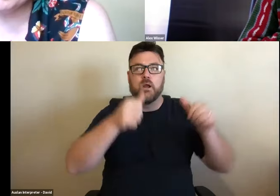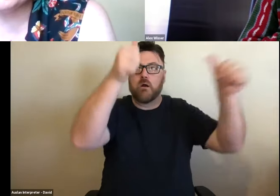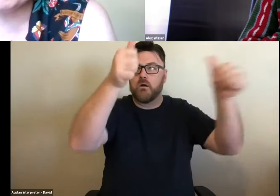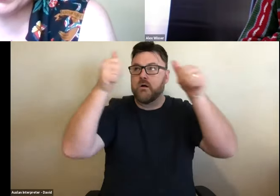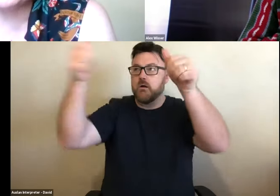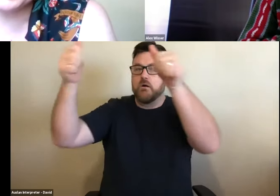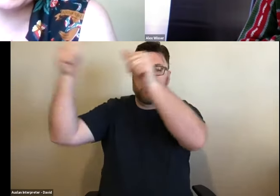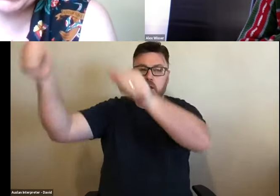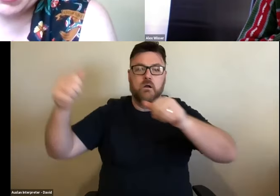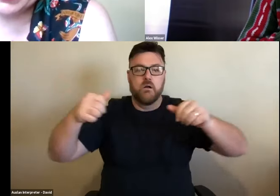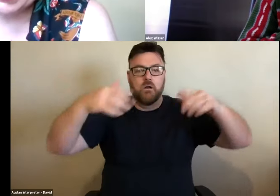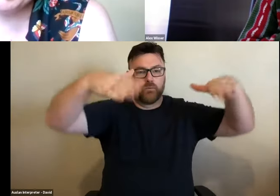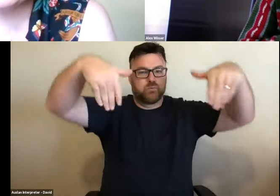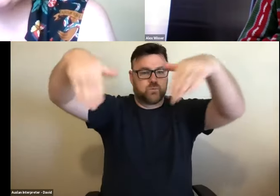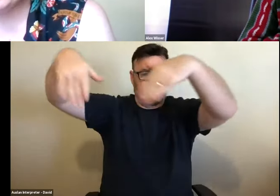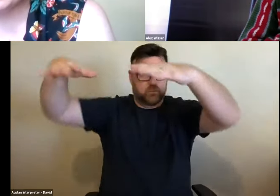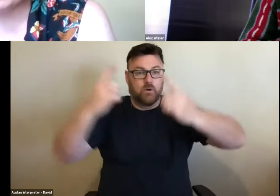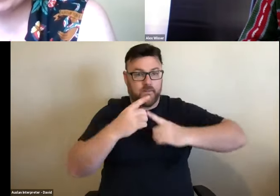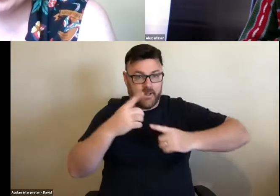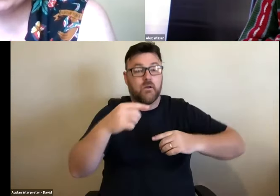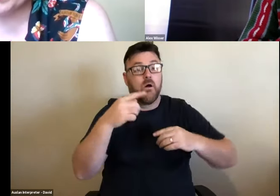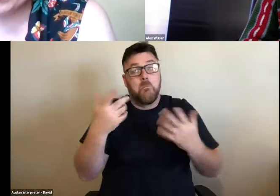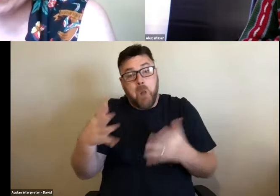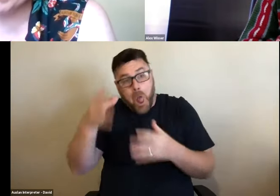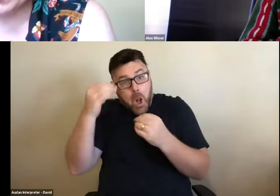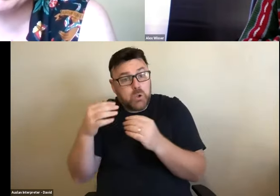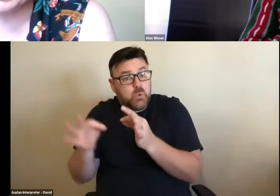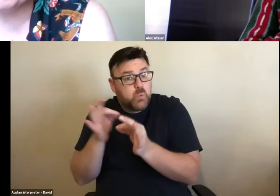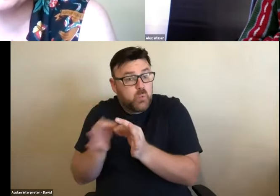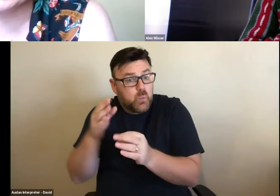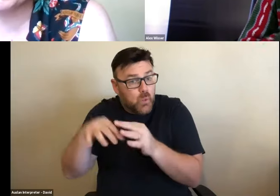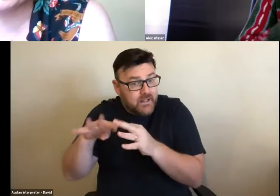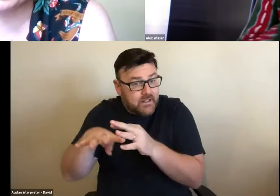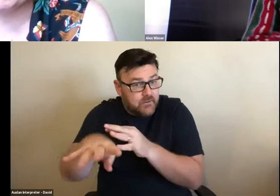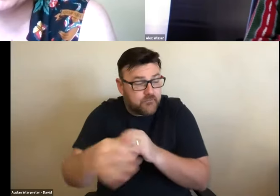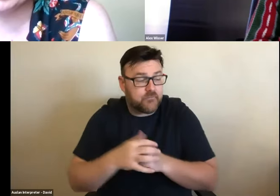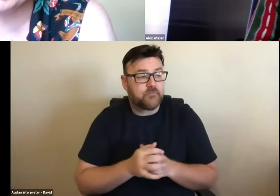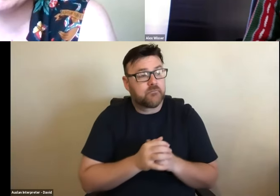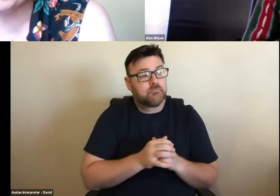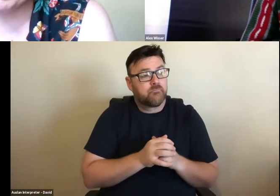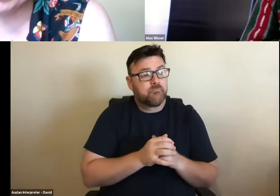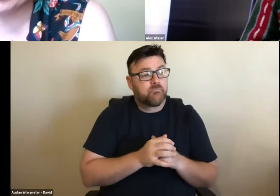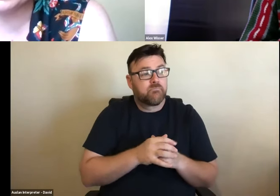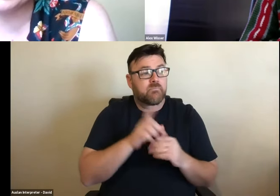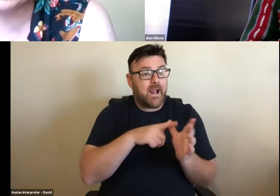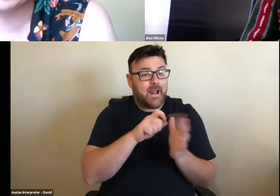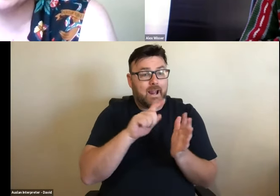invited to take part. Participating in collage workshops and being a